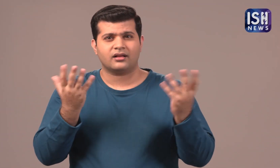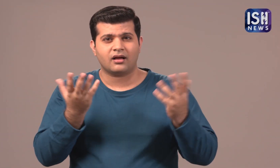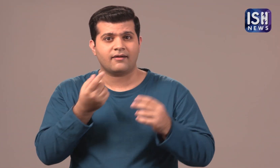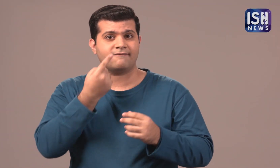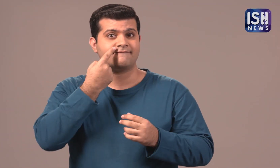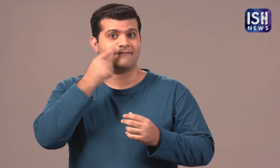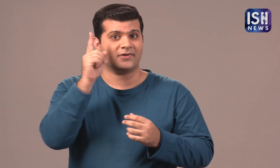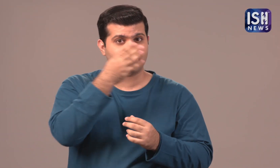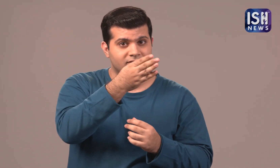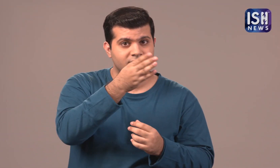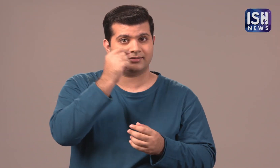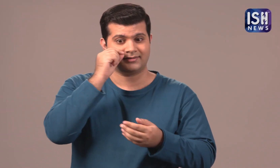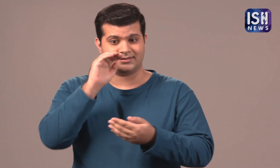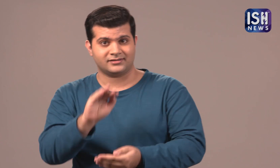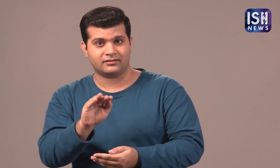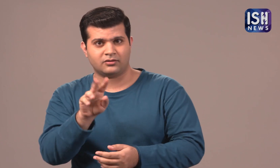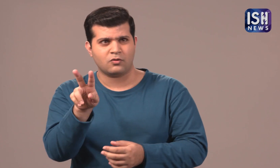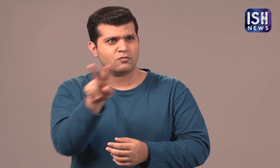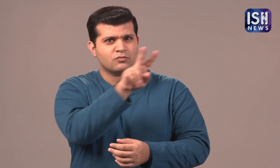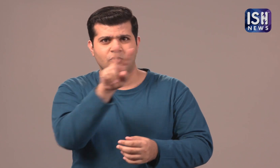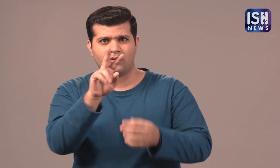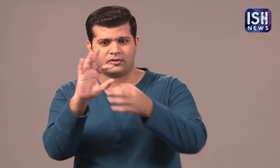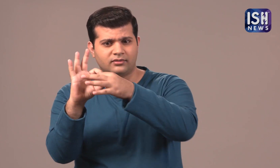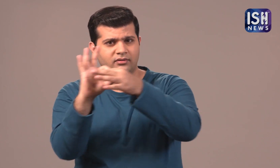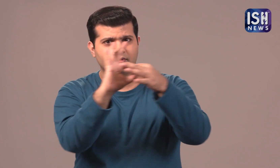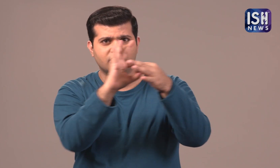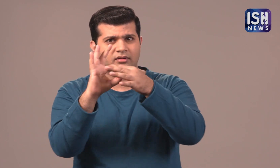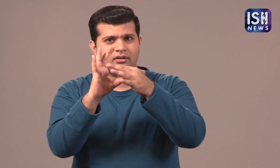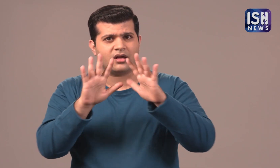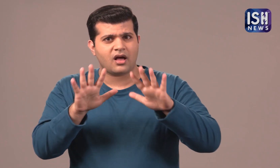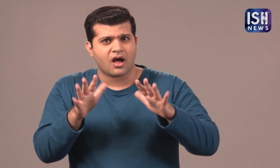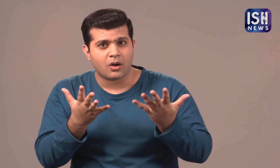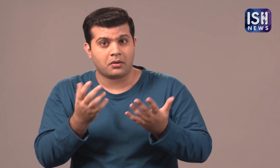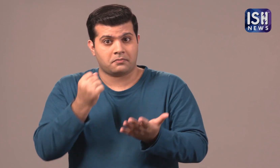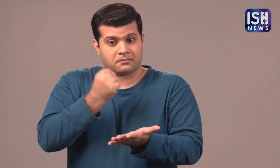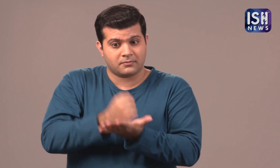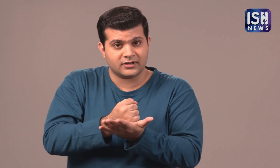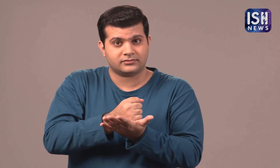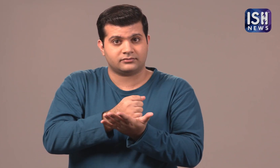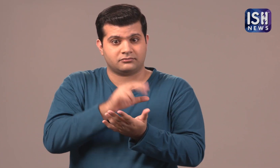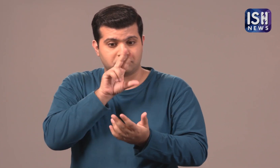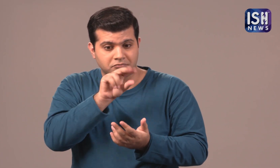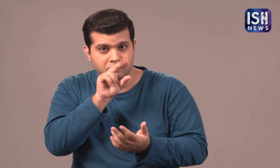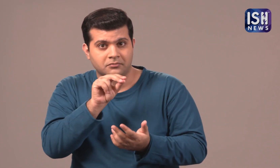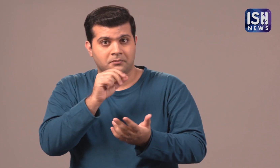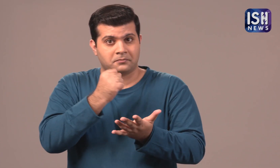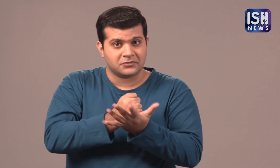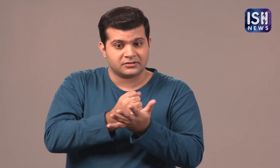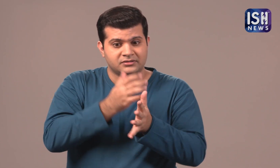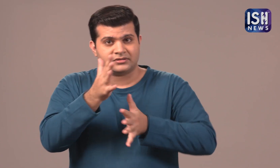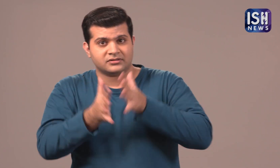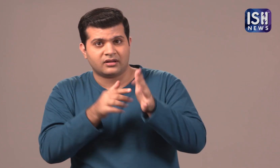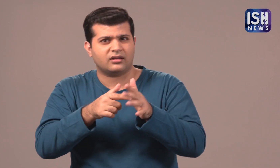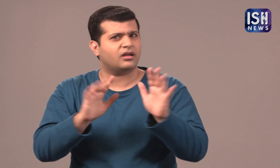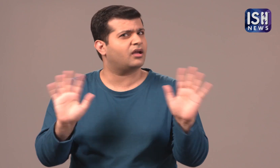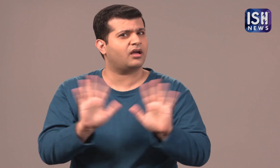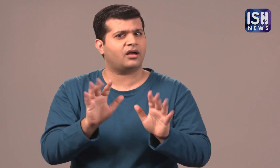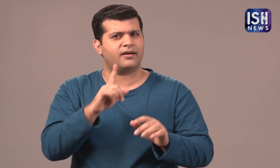The relationship between the father and the son is not about speaking or Sign Language.